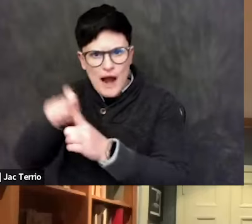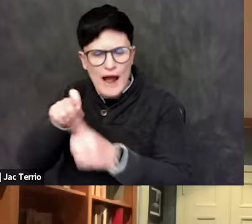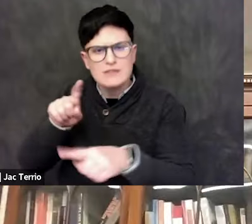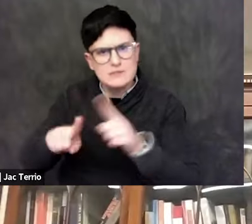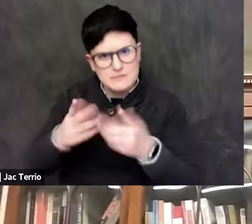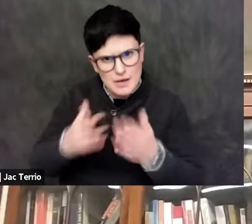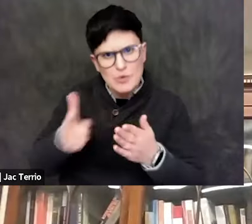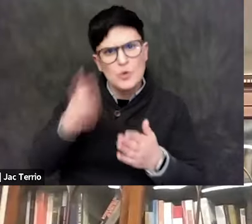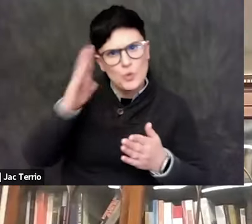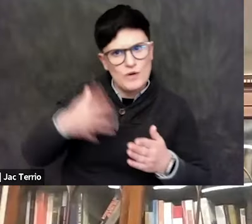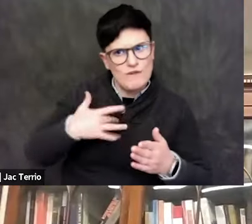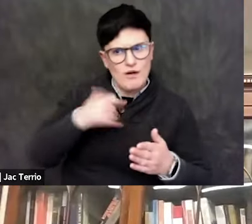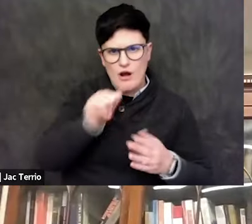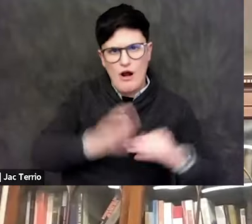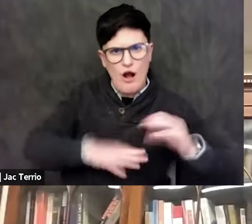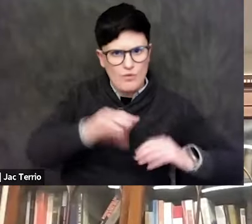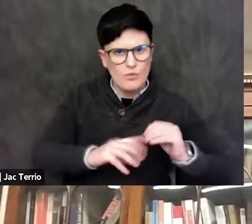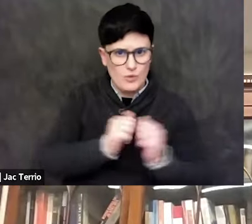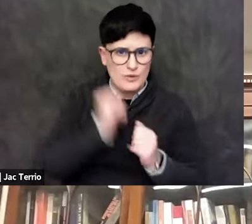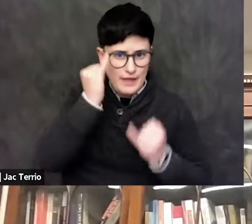And what about someone is asking